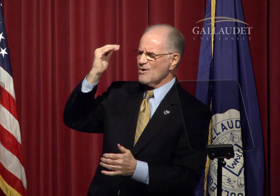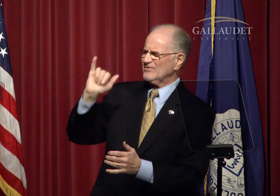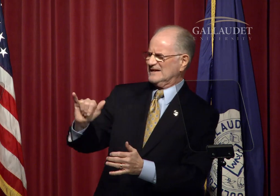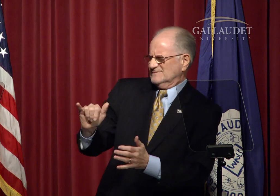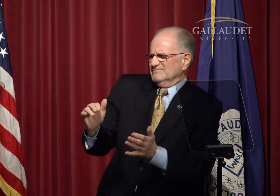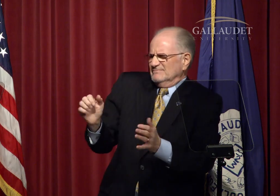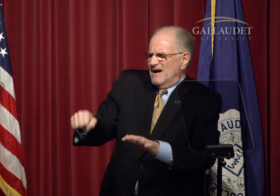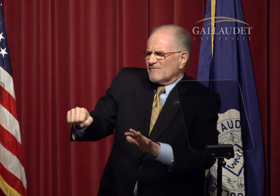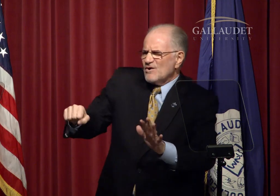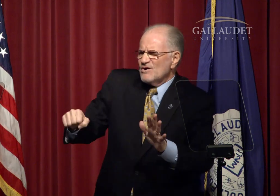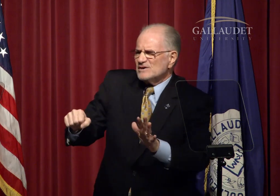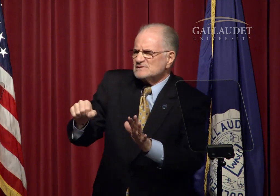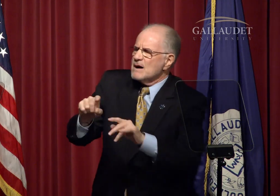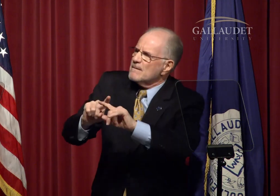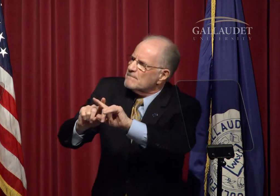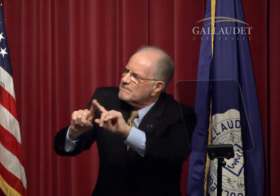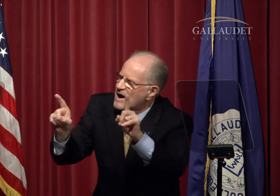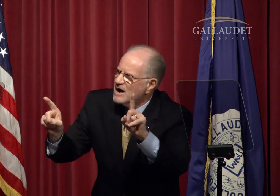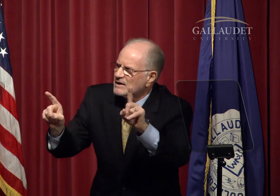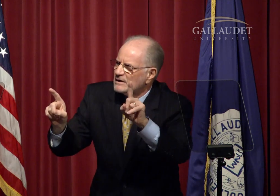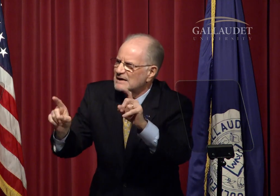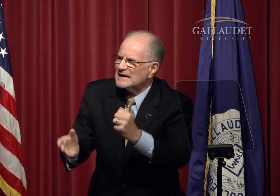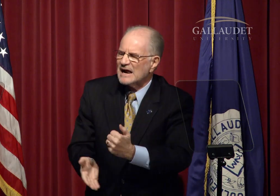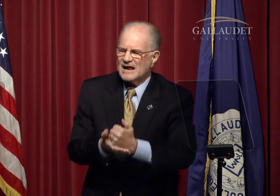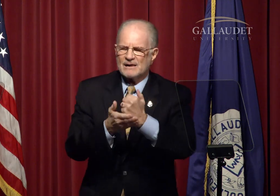We all know this, of course,